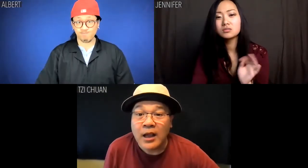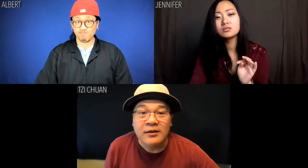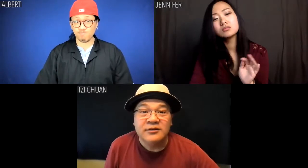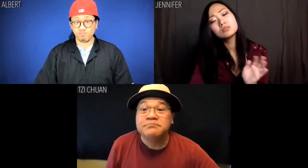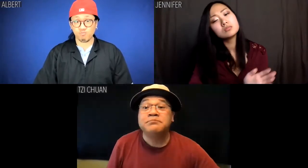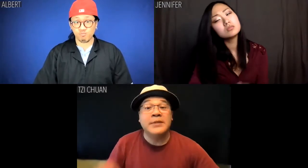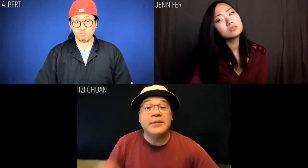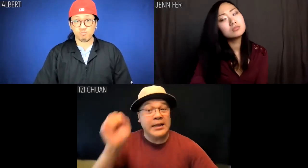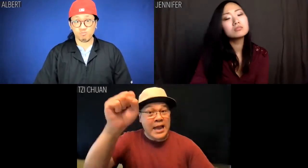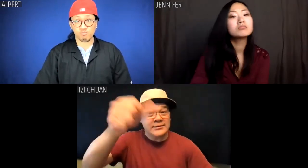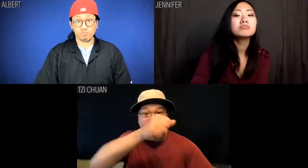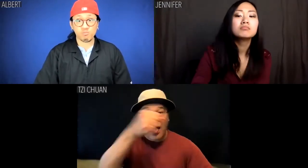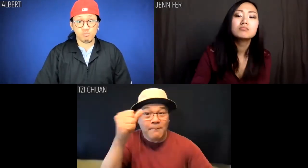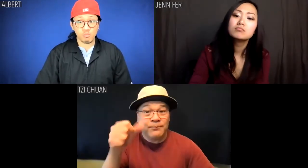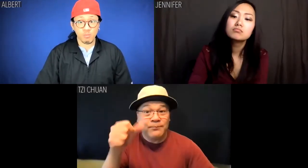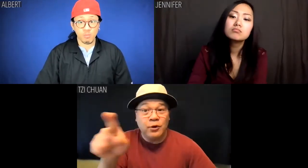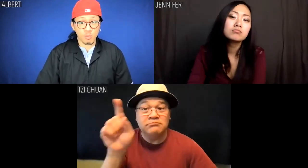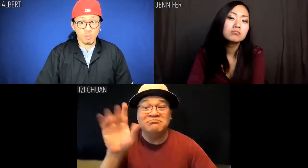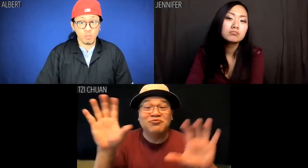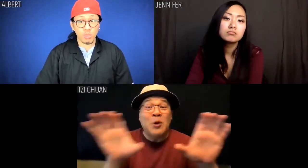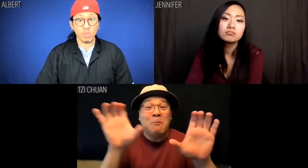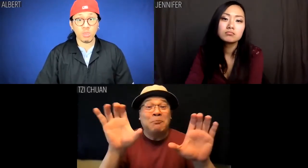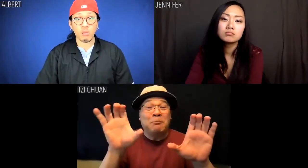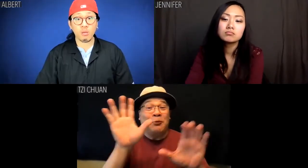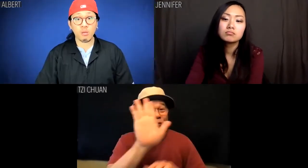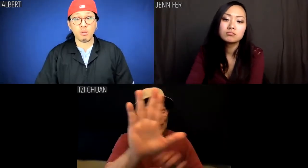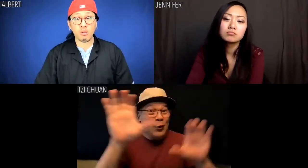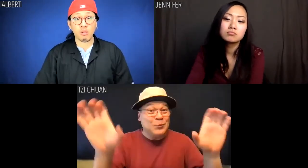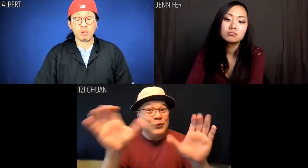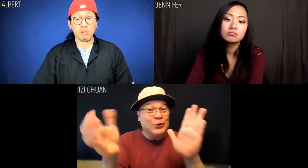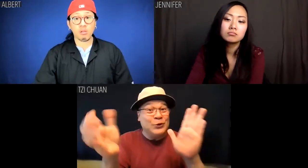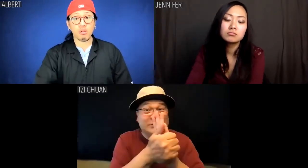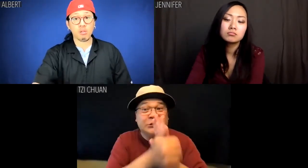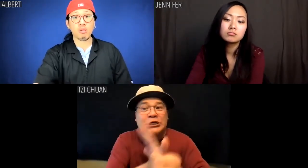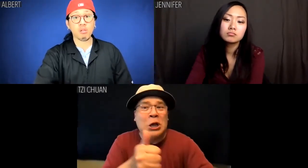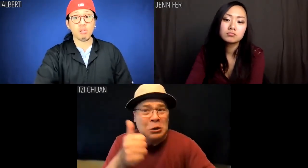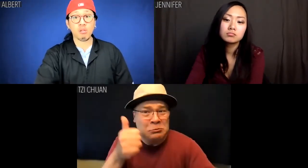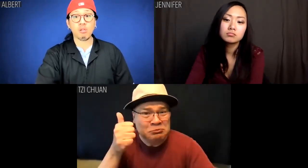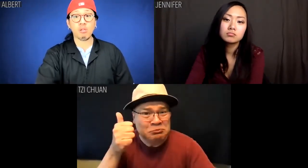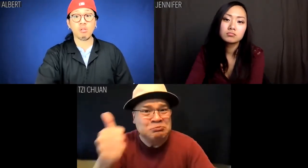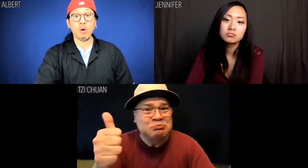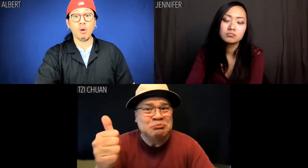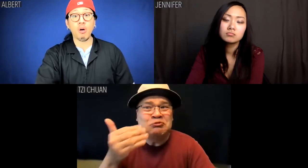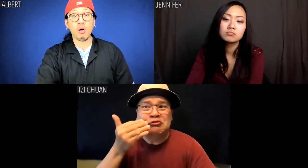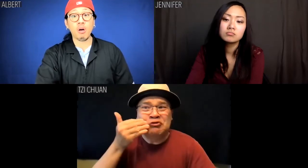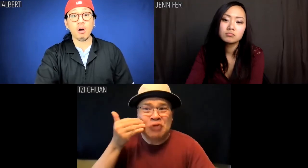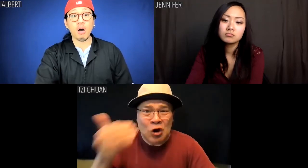Tzi Chuan: Yes, Albert, your skills as a computer programmer will be highly coveted here.